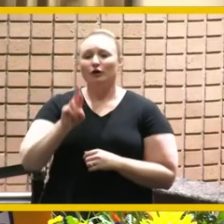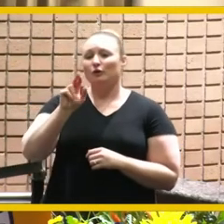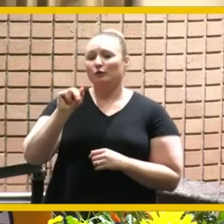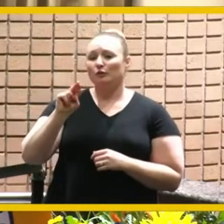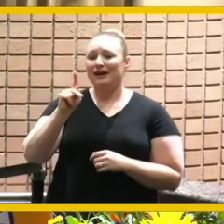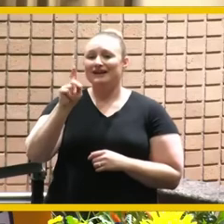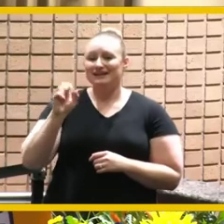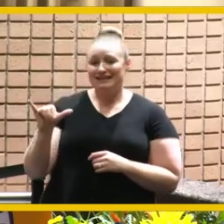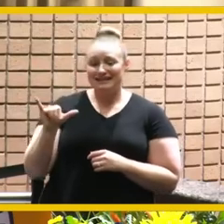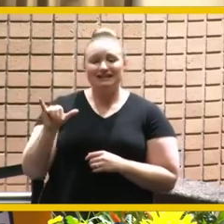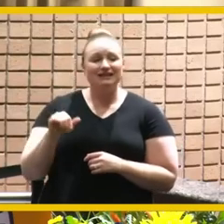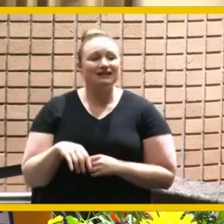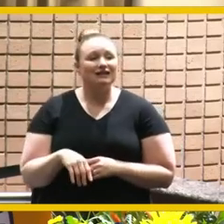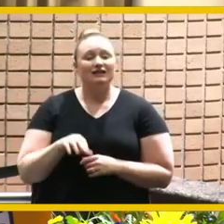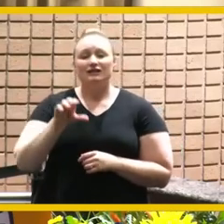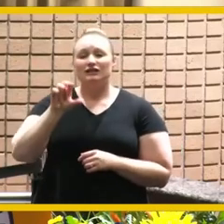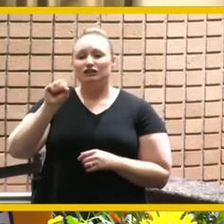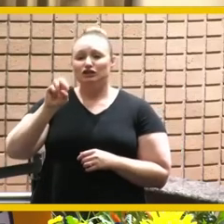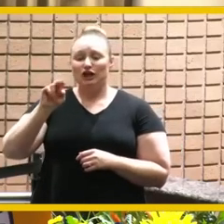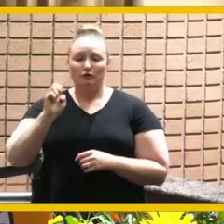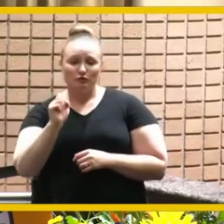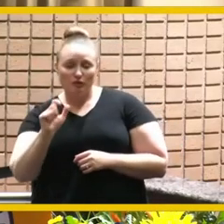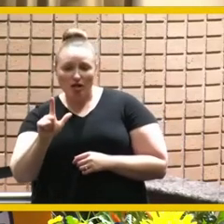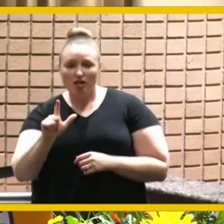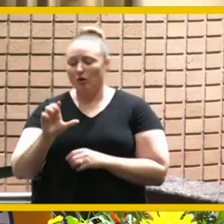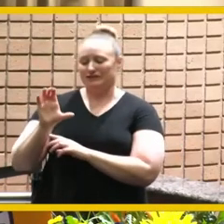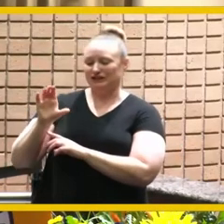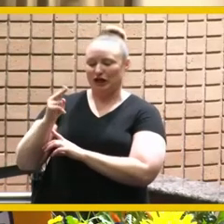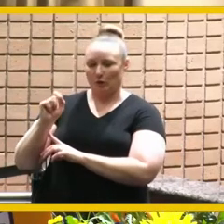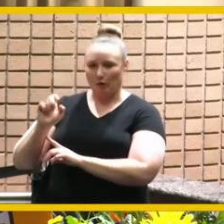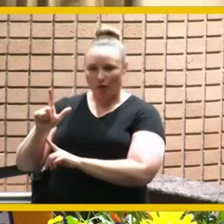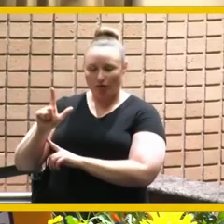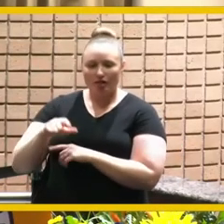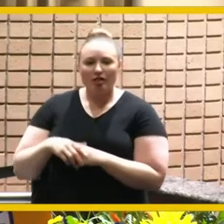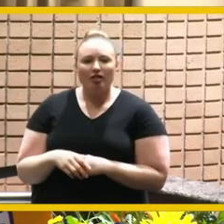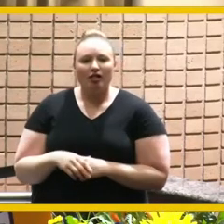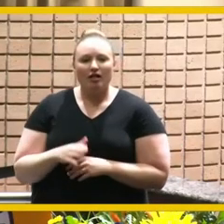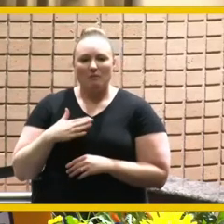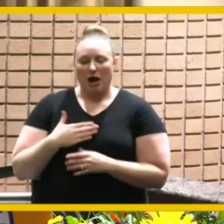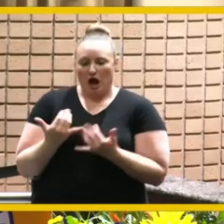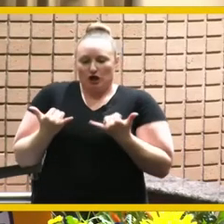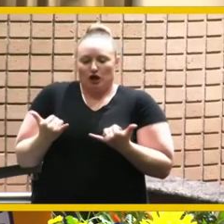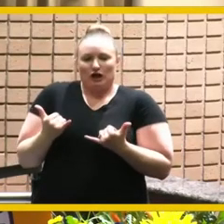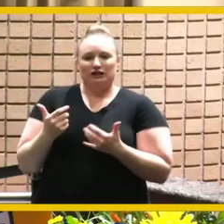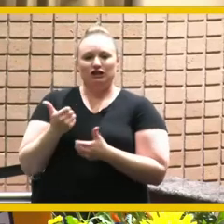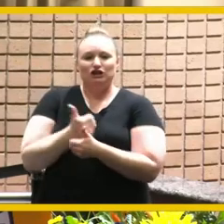from sheryl marie hamsberger dr hansberger my current chief of staff an incredible um